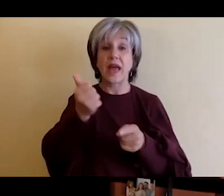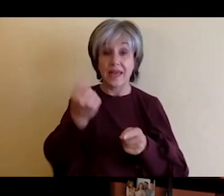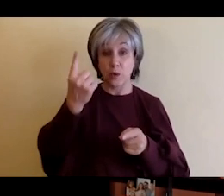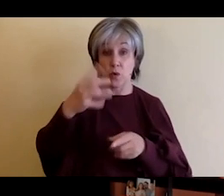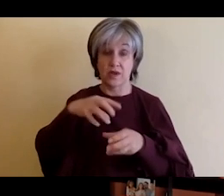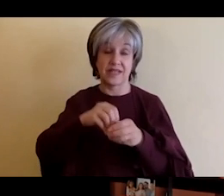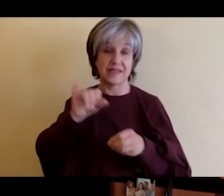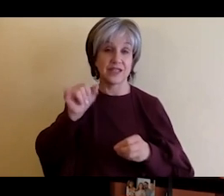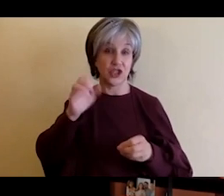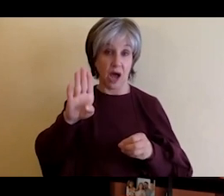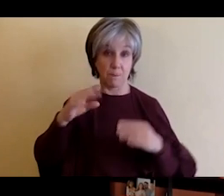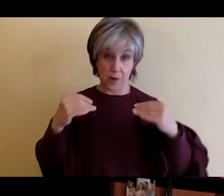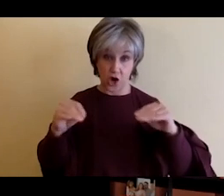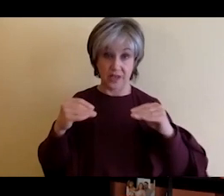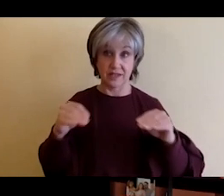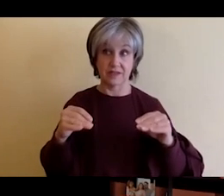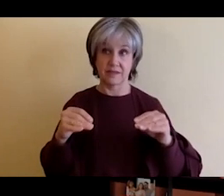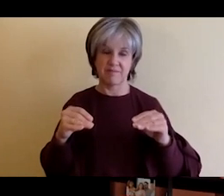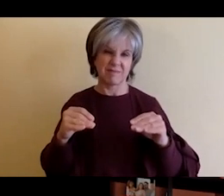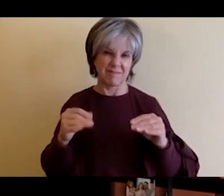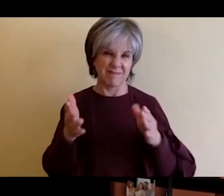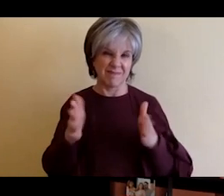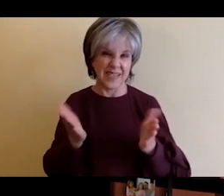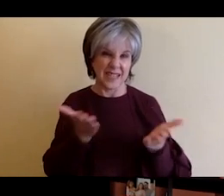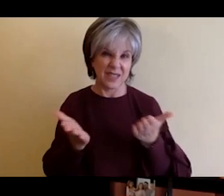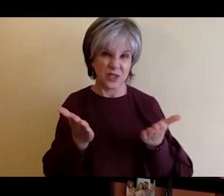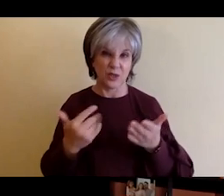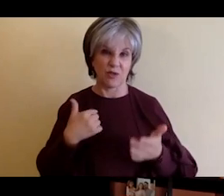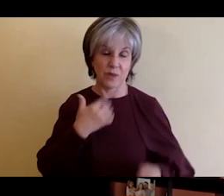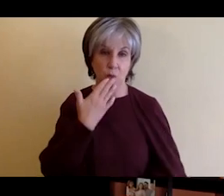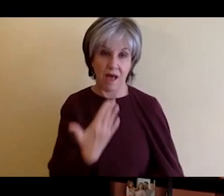served me well and it it sounds maybe like maybe